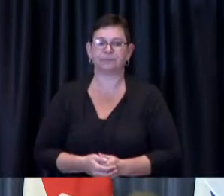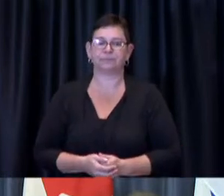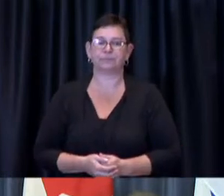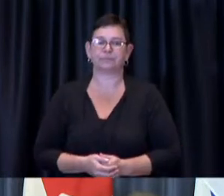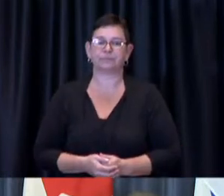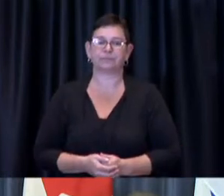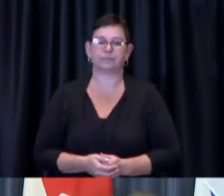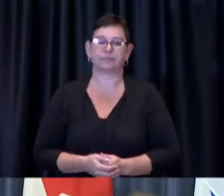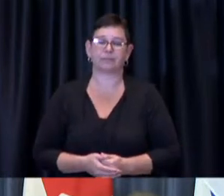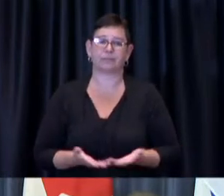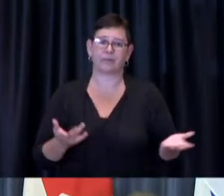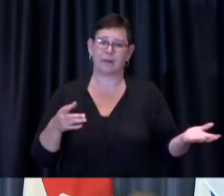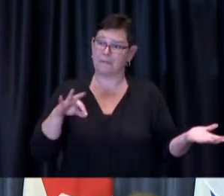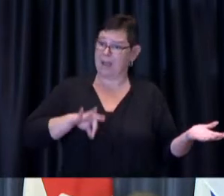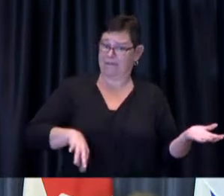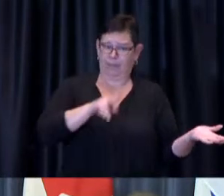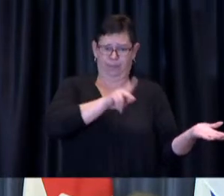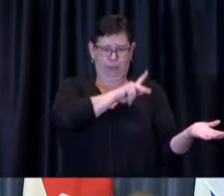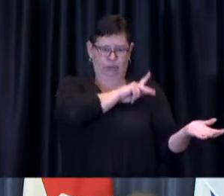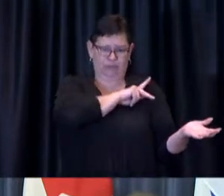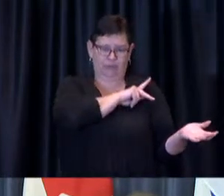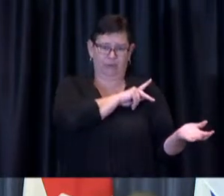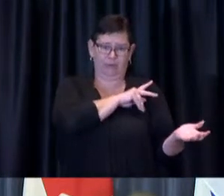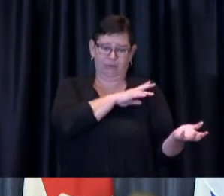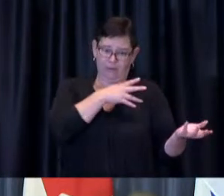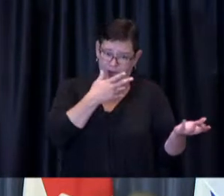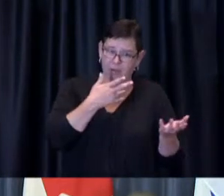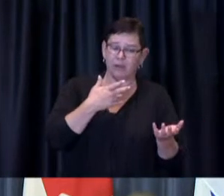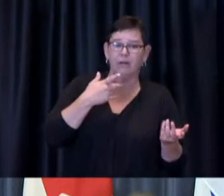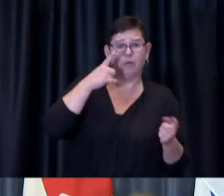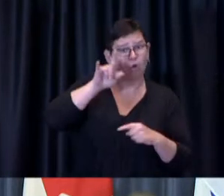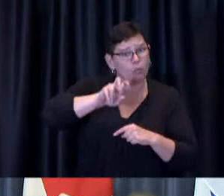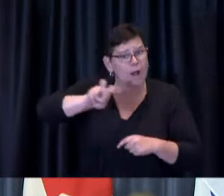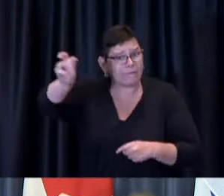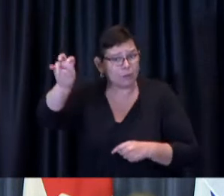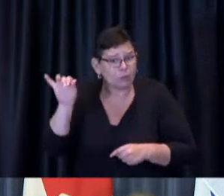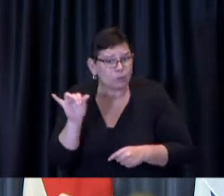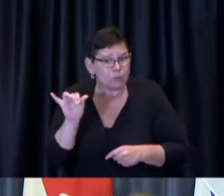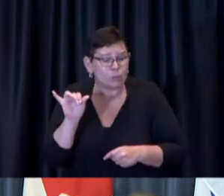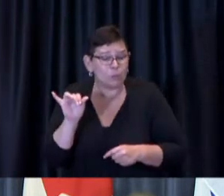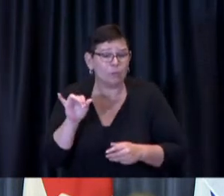related to travel and and the kinds of activities that I think people are going to want to engage in